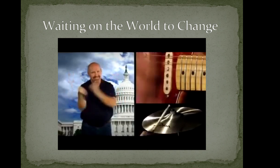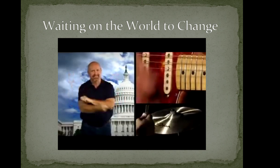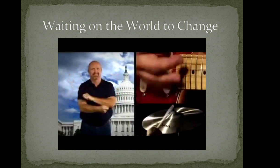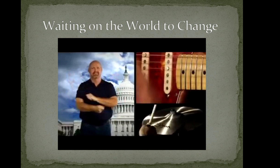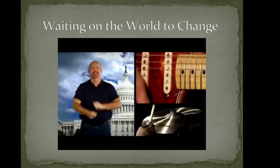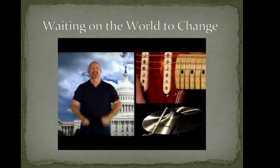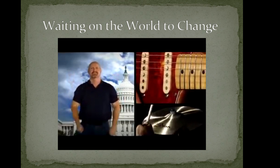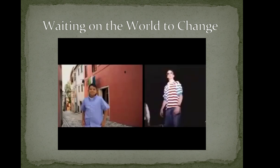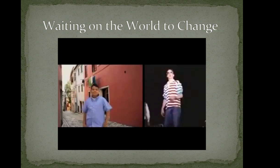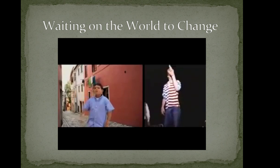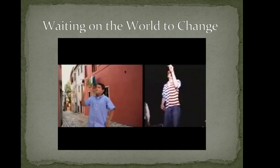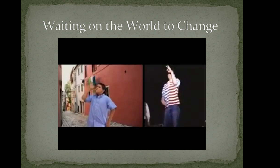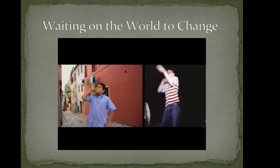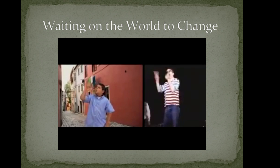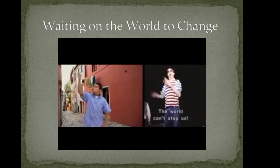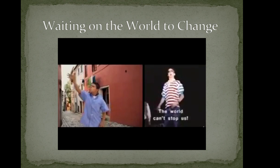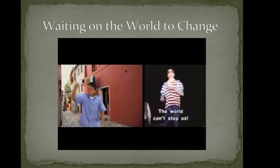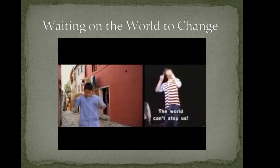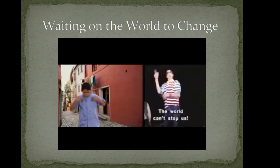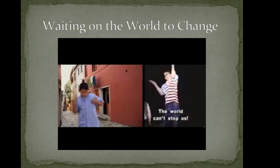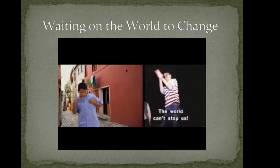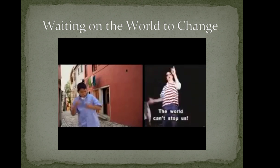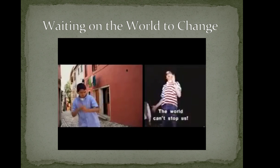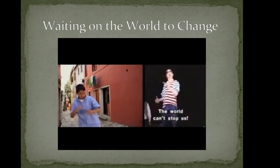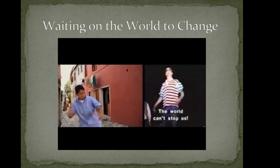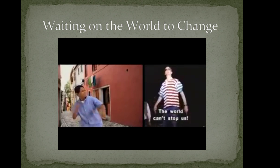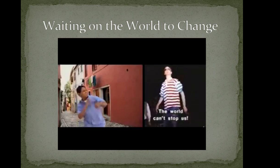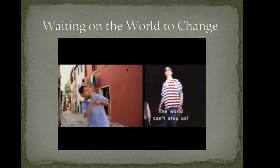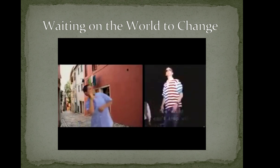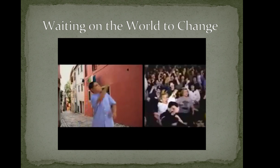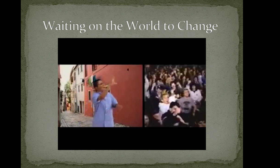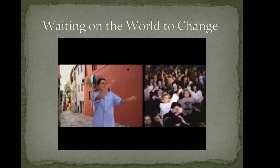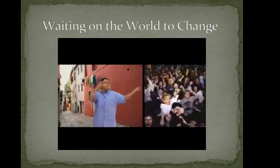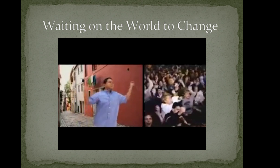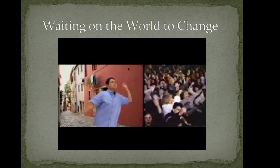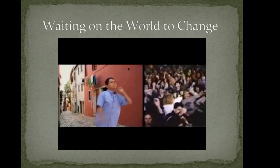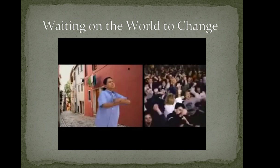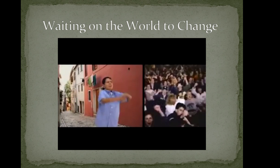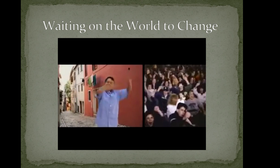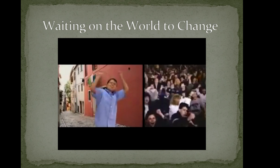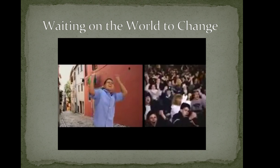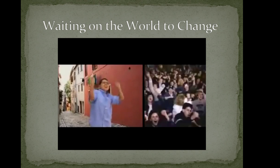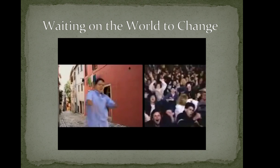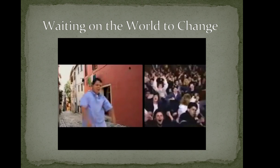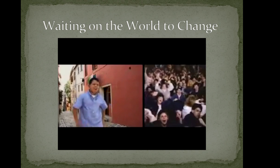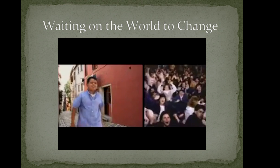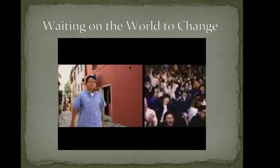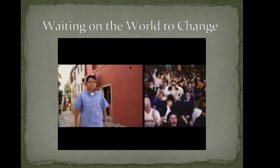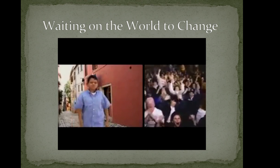We're still waiting (waiting) Waiting on the world to change We keep on waiting (waiting)